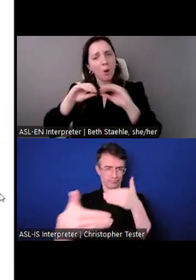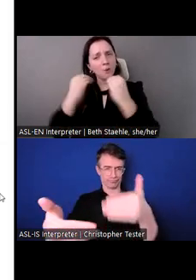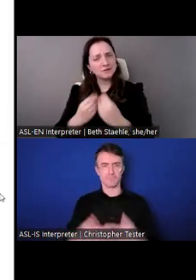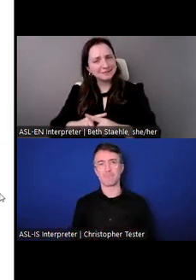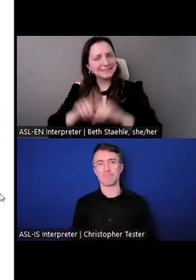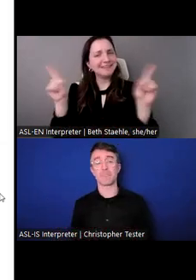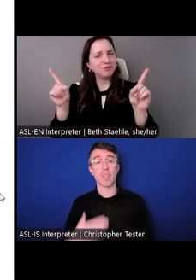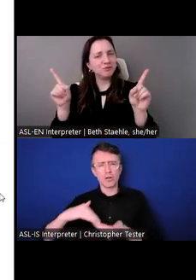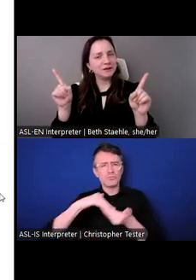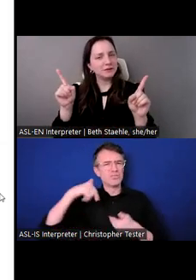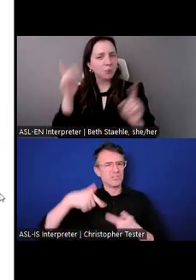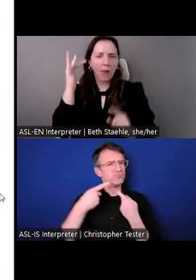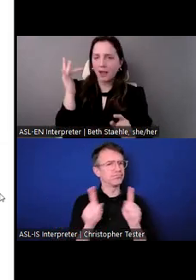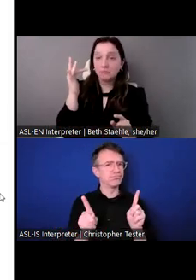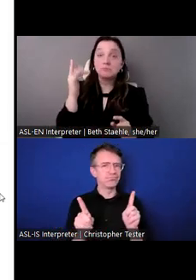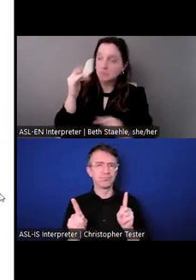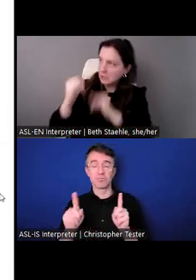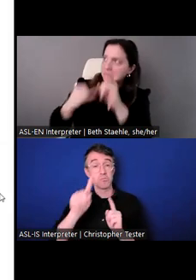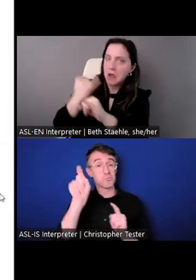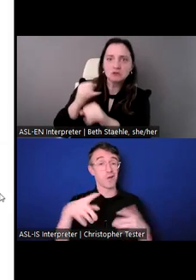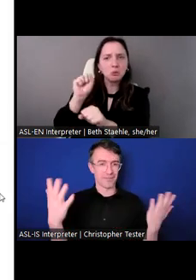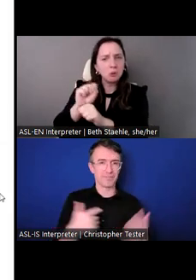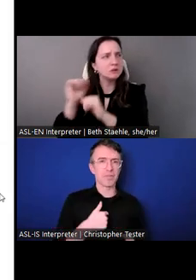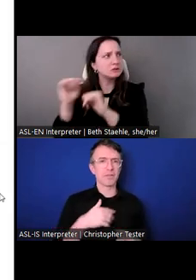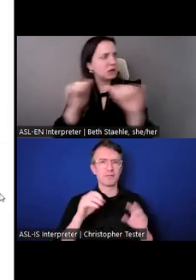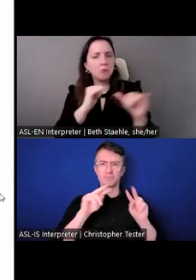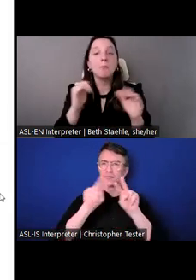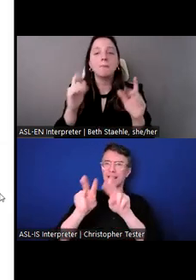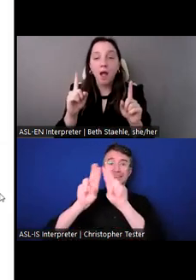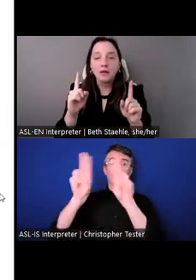of work internationally, you can see in our mission, we promote worker rights worldwide.